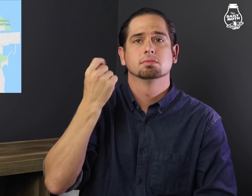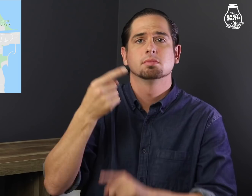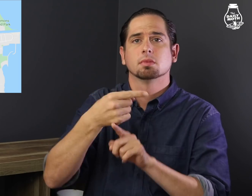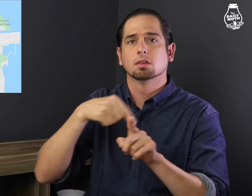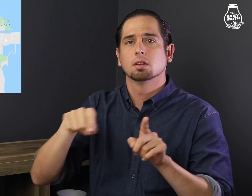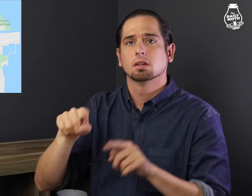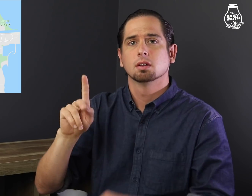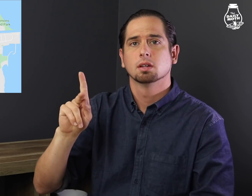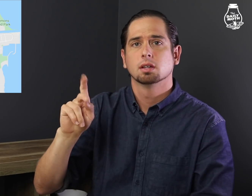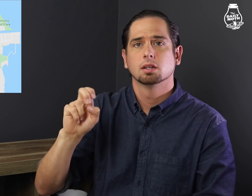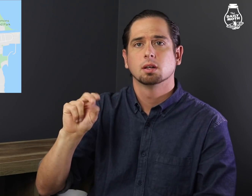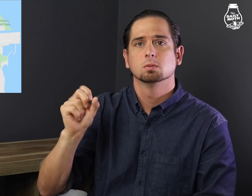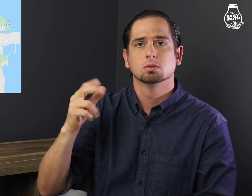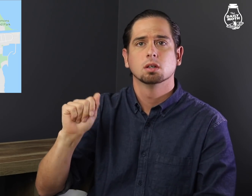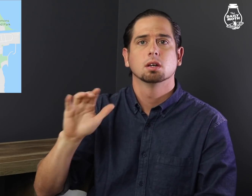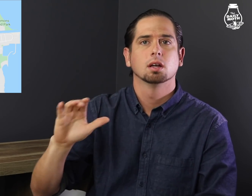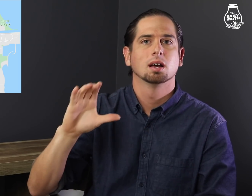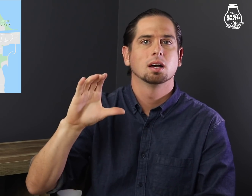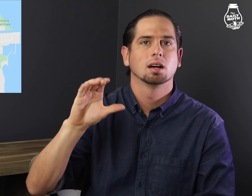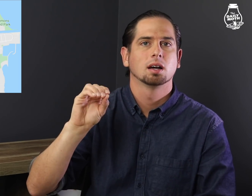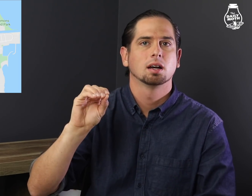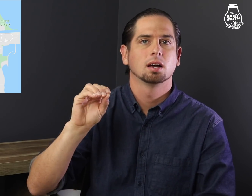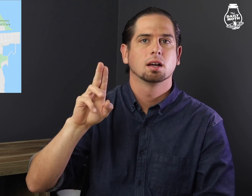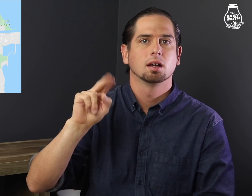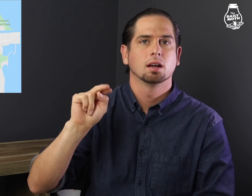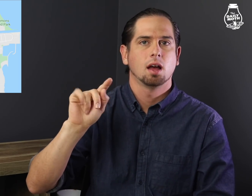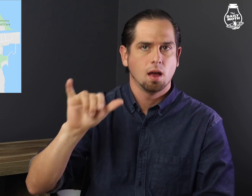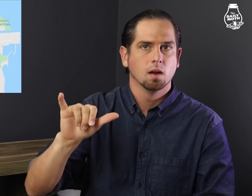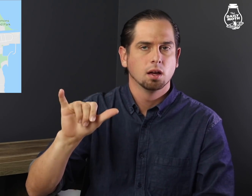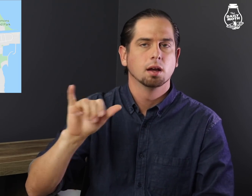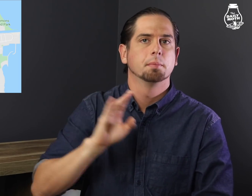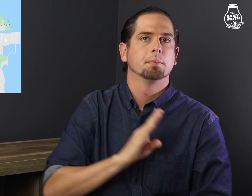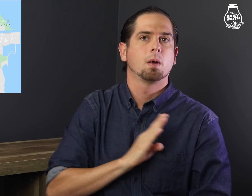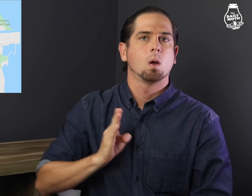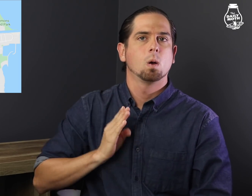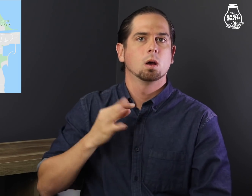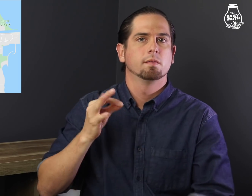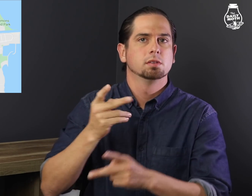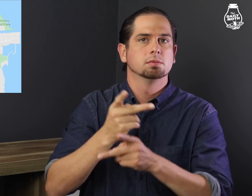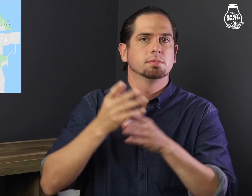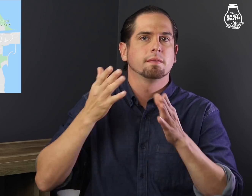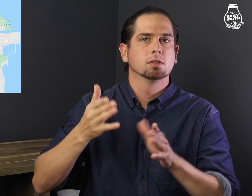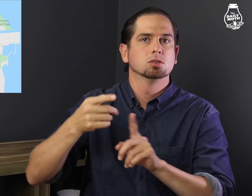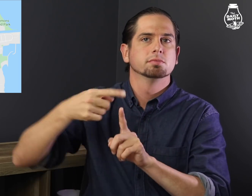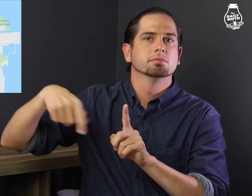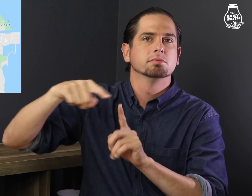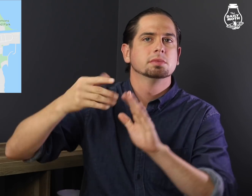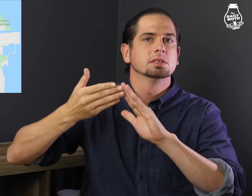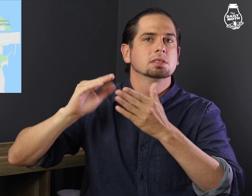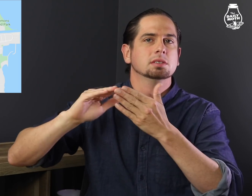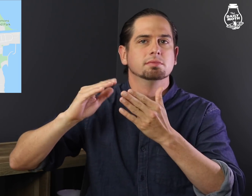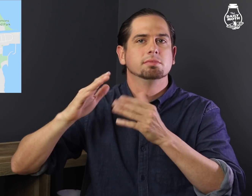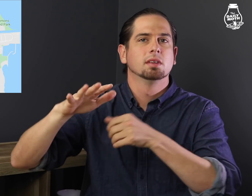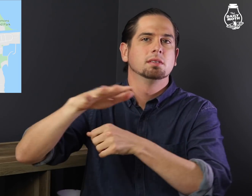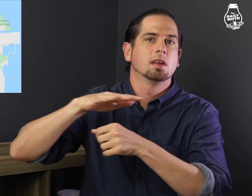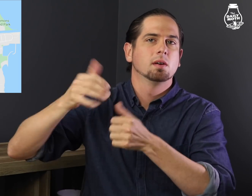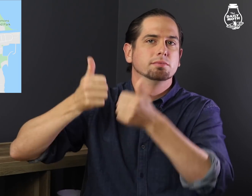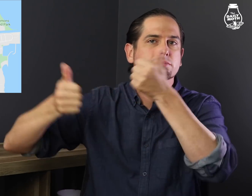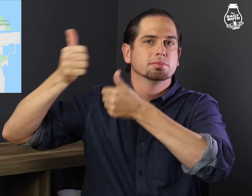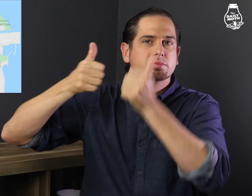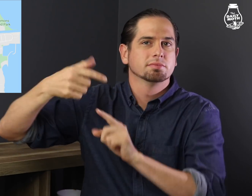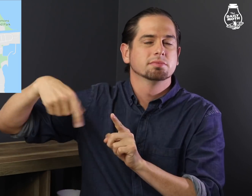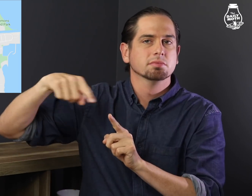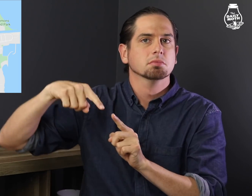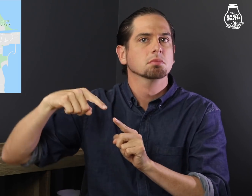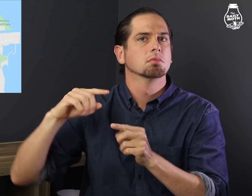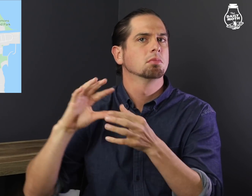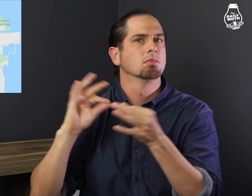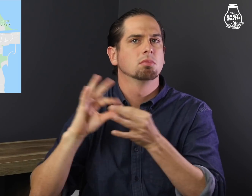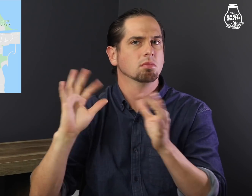but the Kenosha County Board of Supervisors said